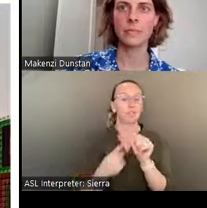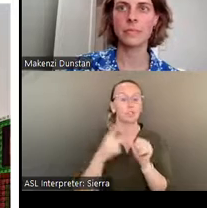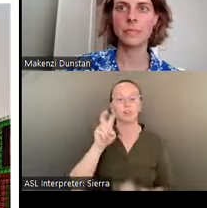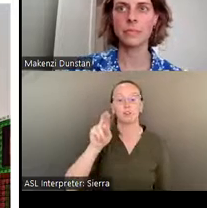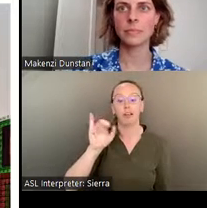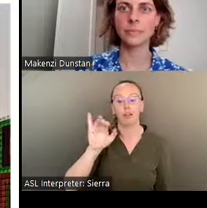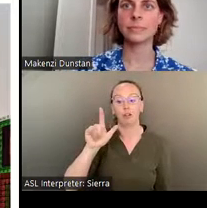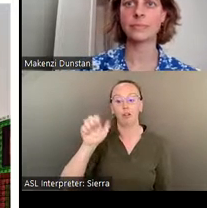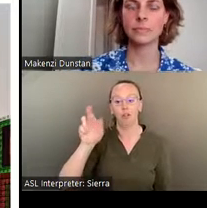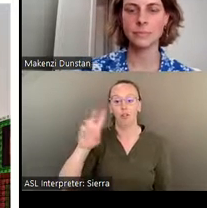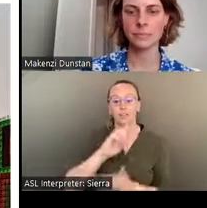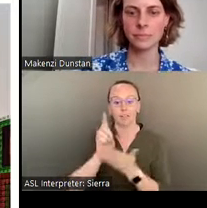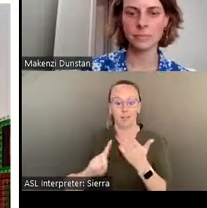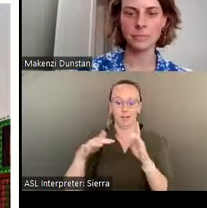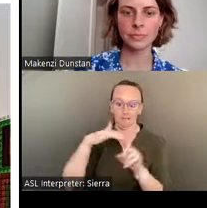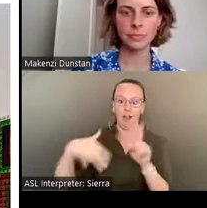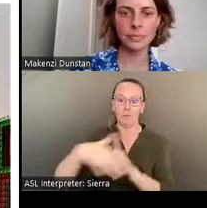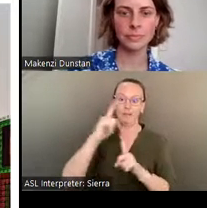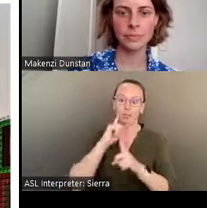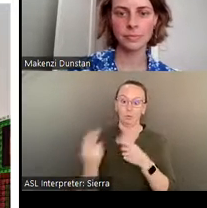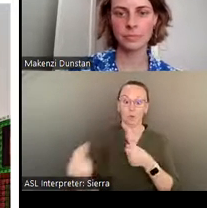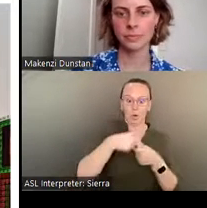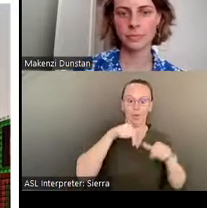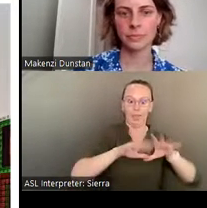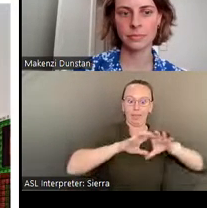to be brought into this network, but I certainly hope it's not the last.